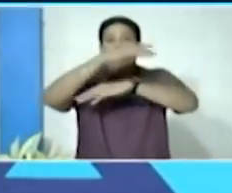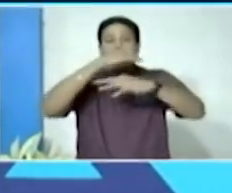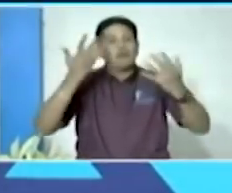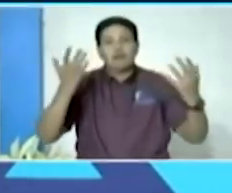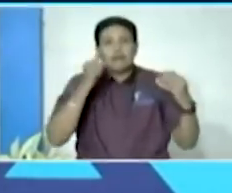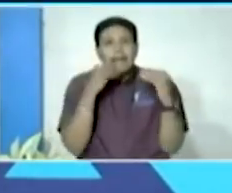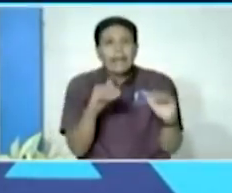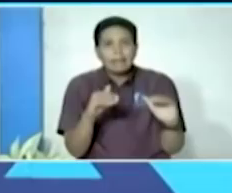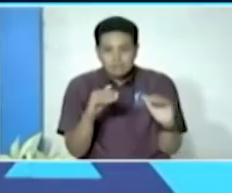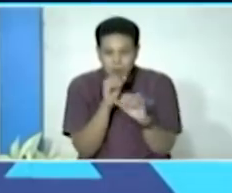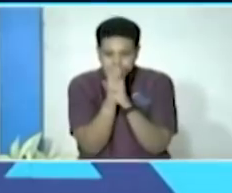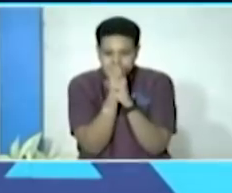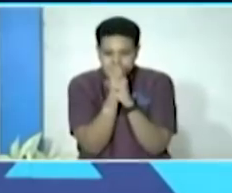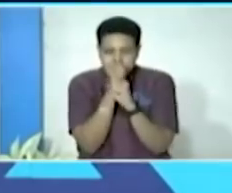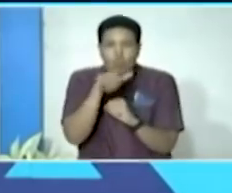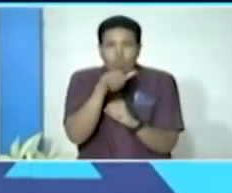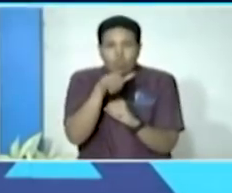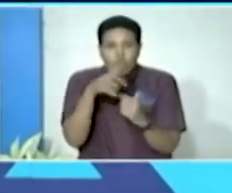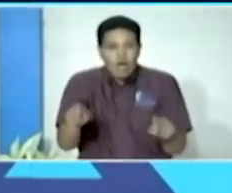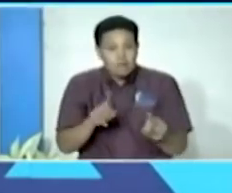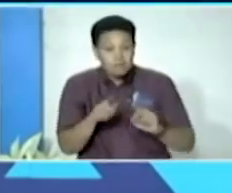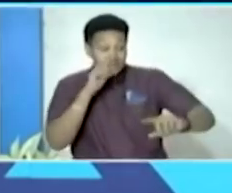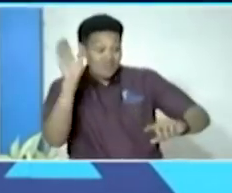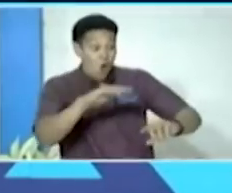and not all night clubs can open your doors